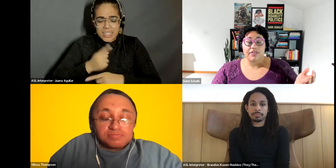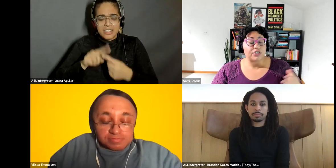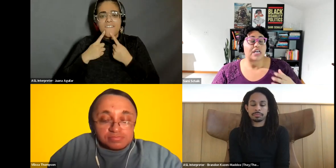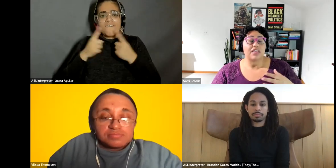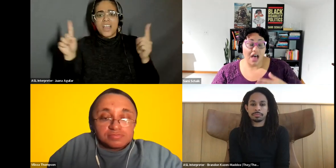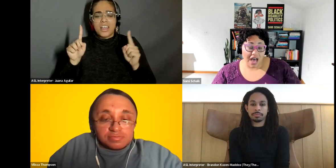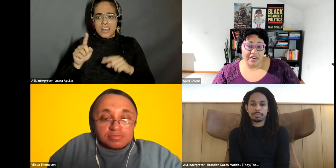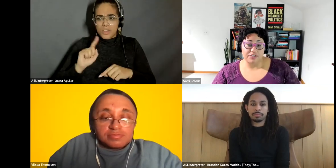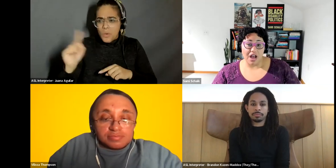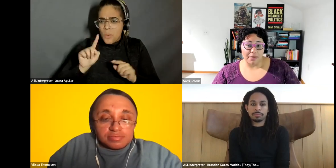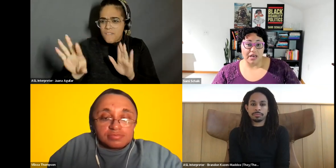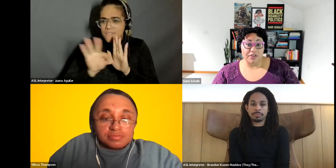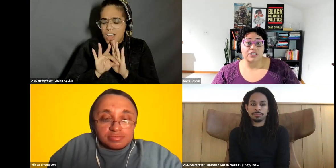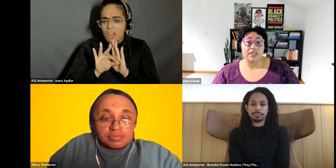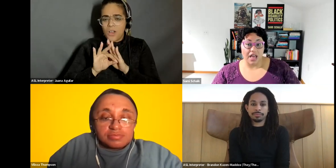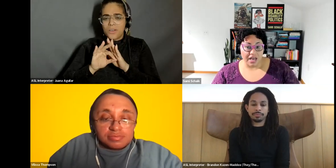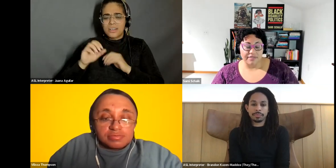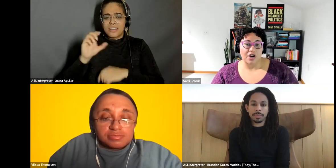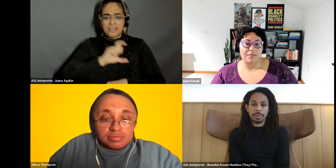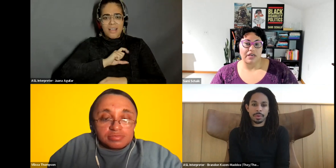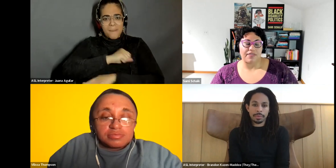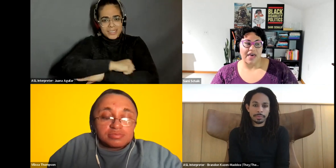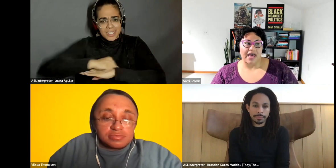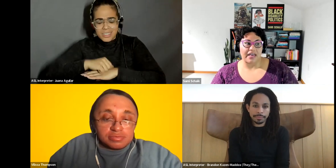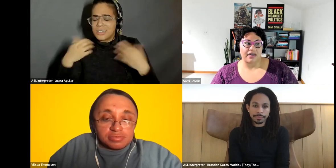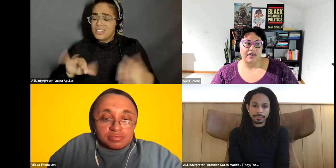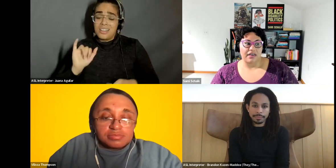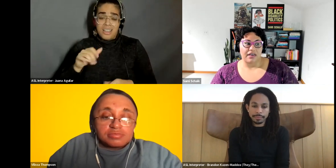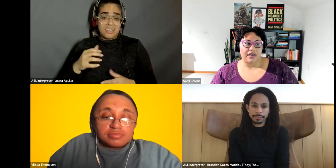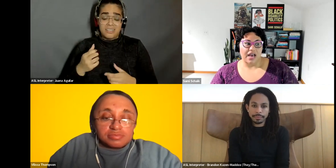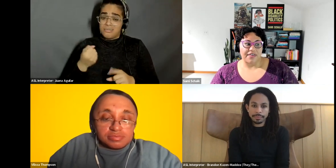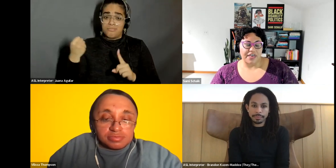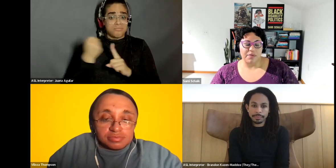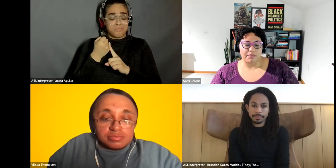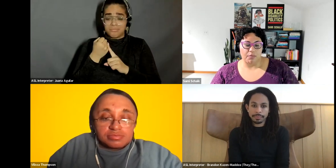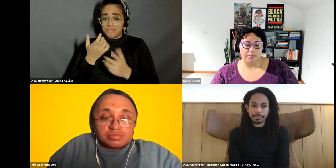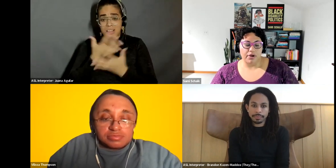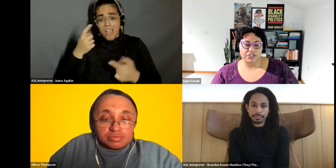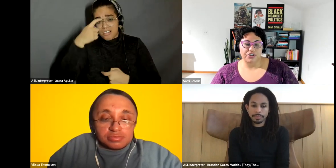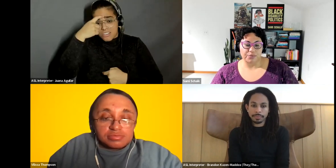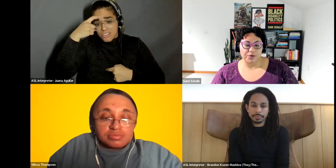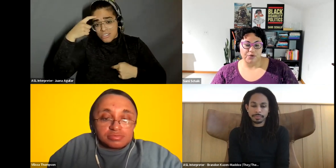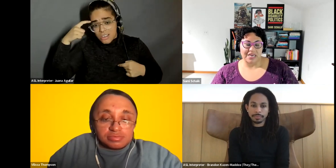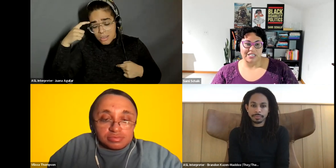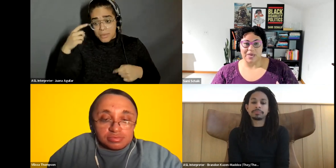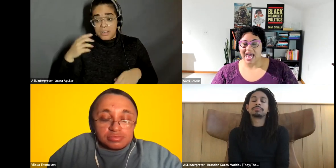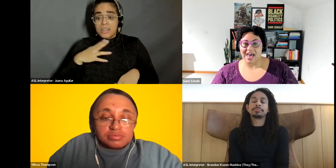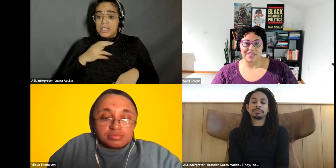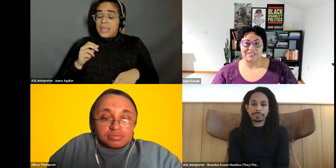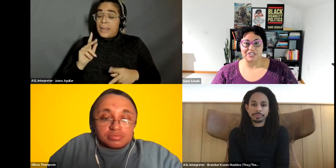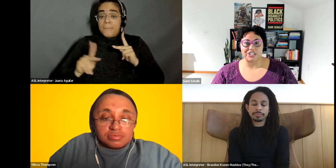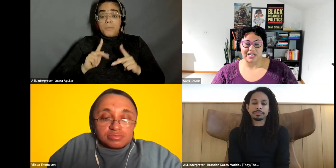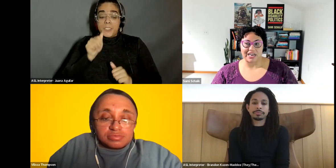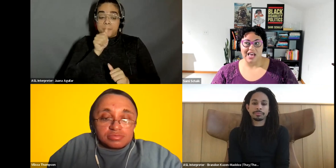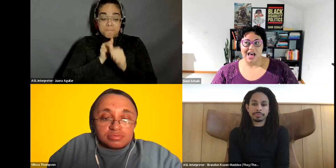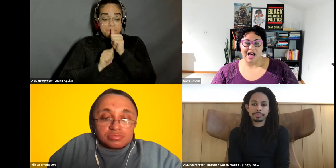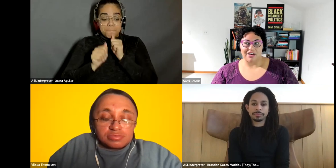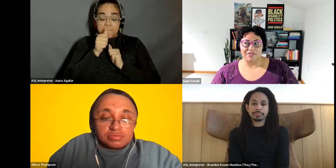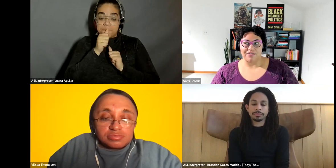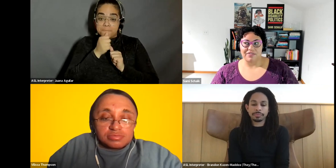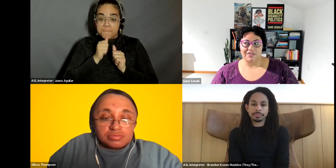Sami Schalk: There's a lot of trauma there's a lot of trauma that I think people push through because we have this vision of